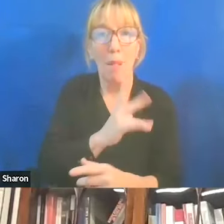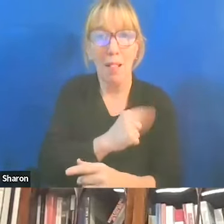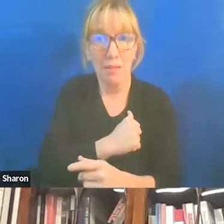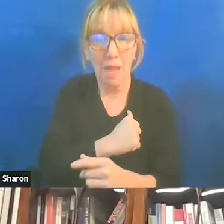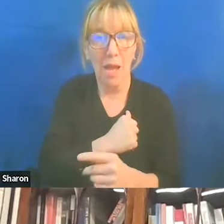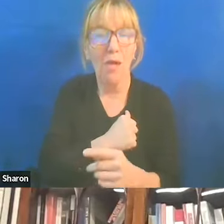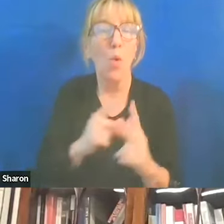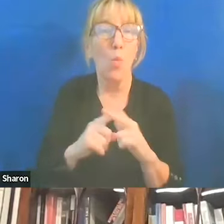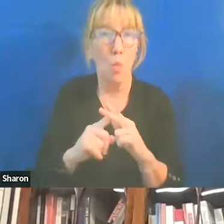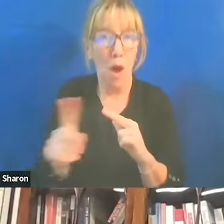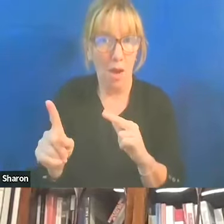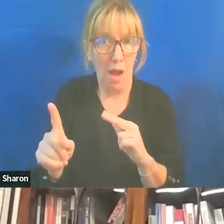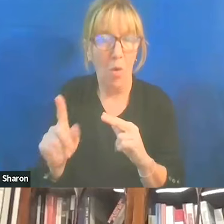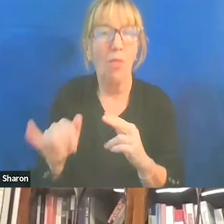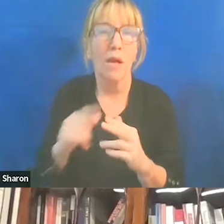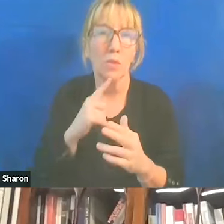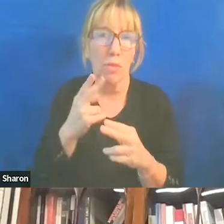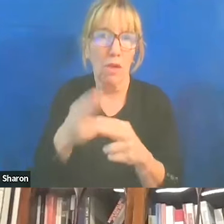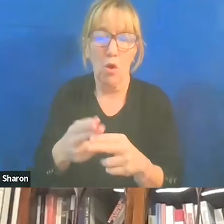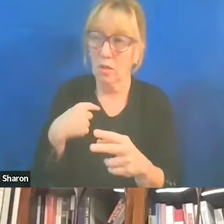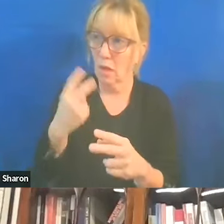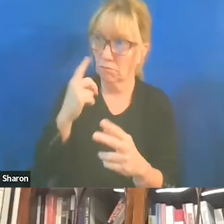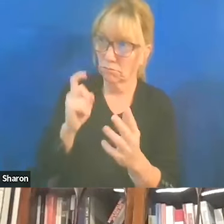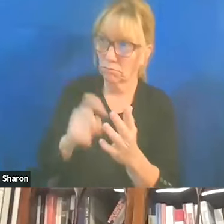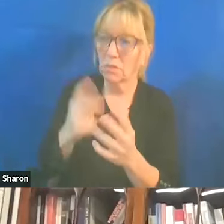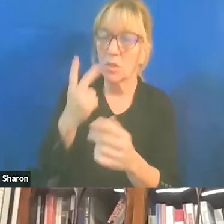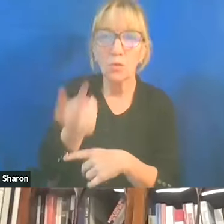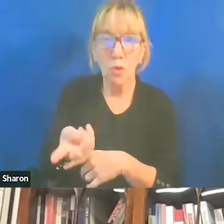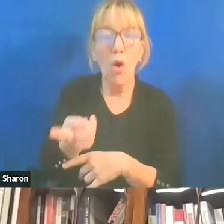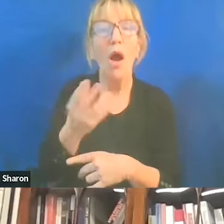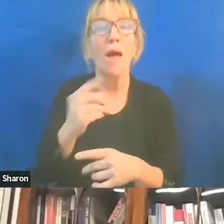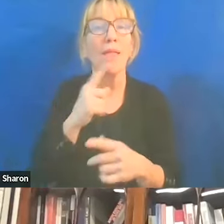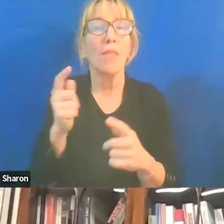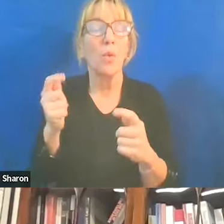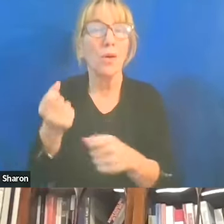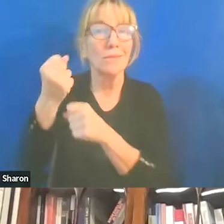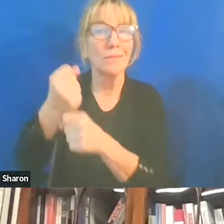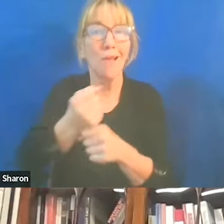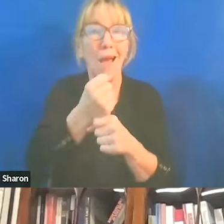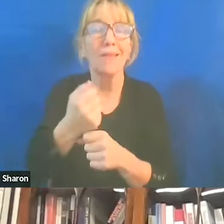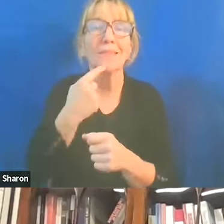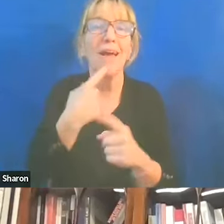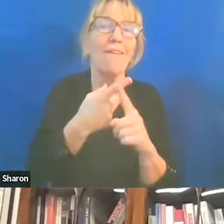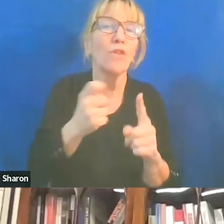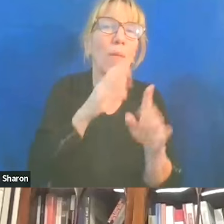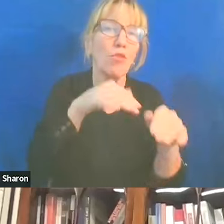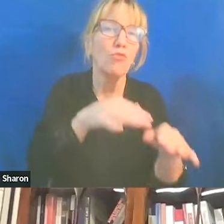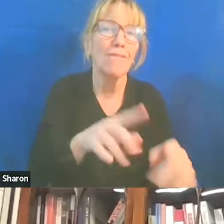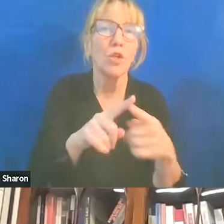I saw it. And there were signs saying, "From the river to the Sea, Palestine will be free."